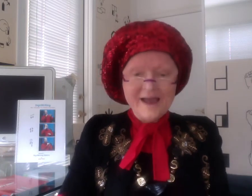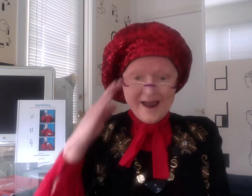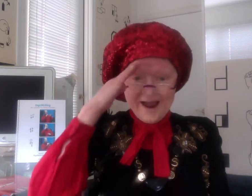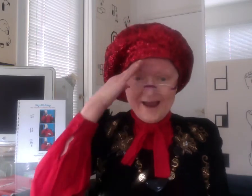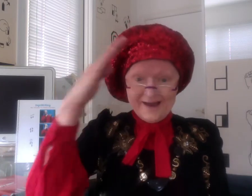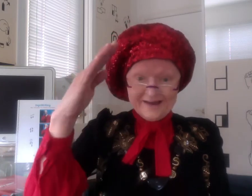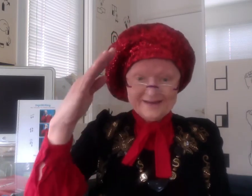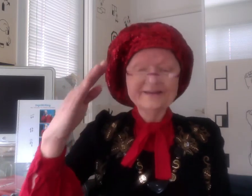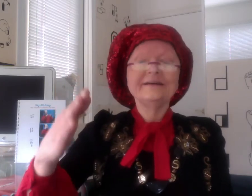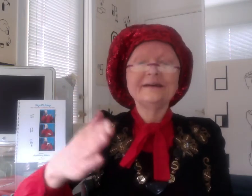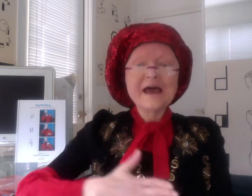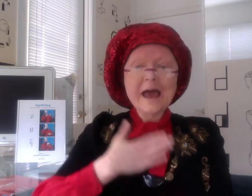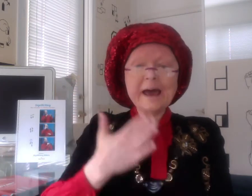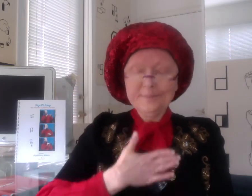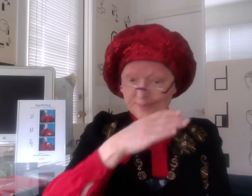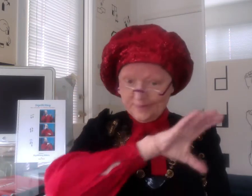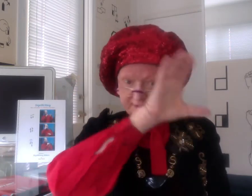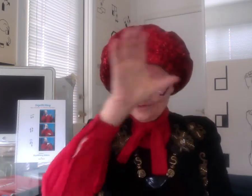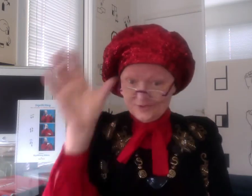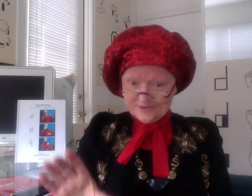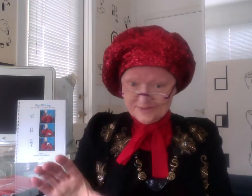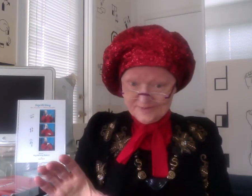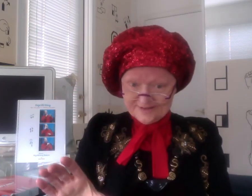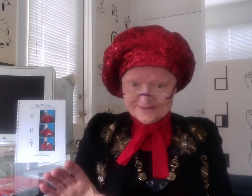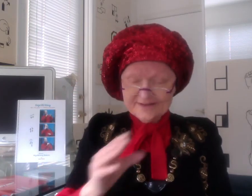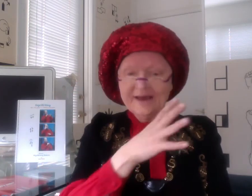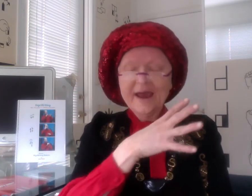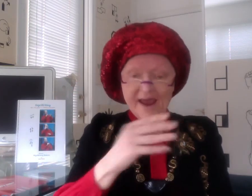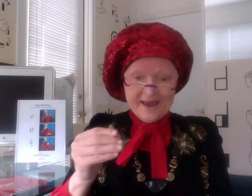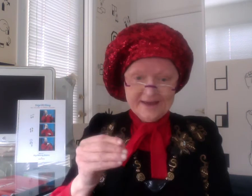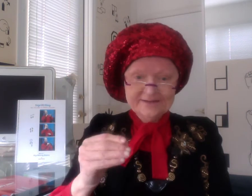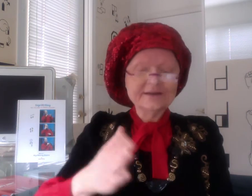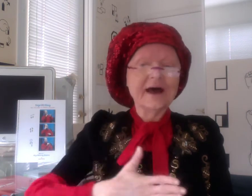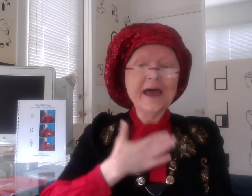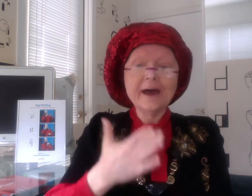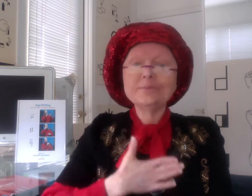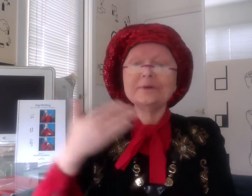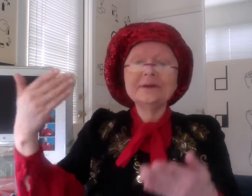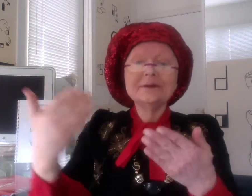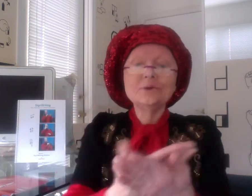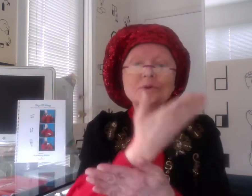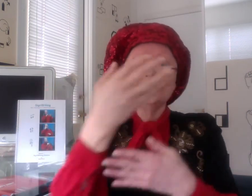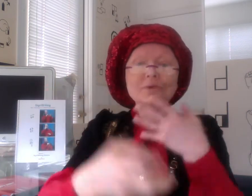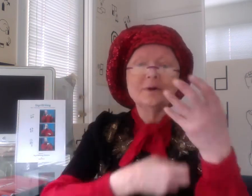Hi! Happy Christmas and a Happy New Year!